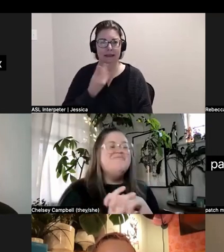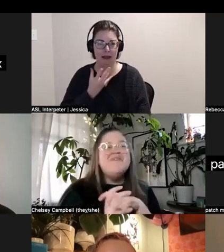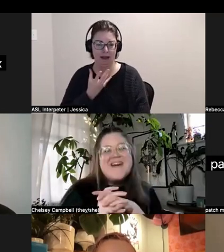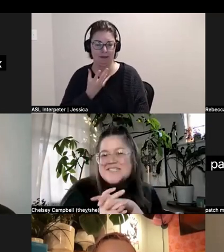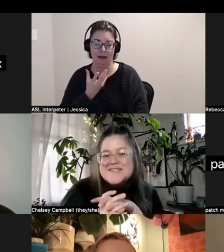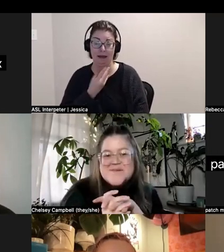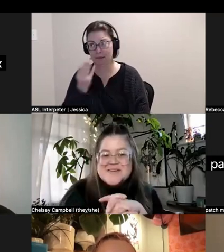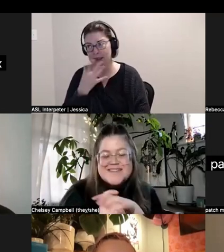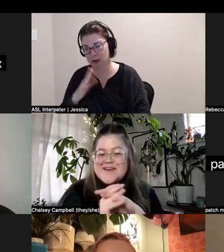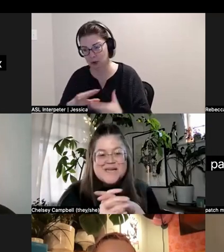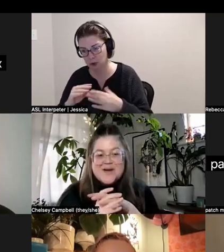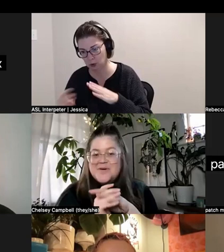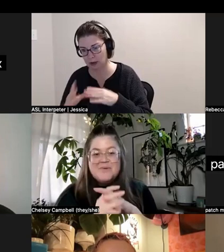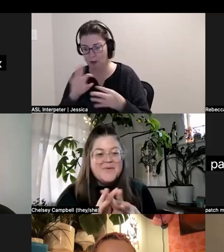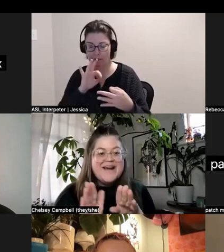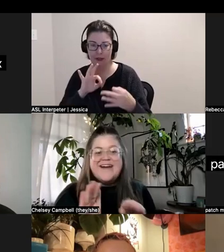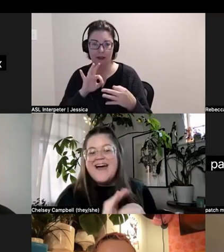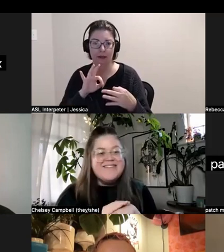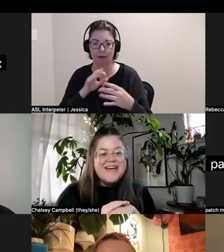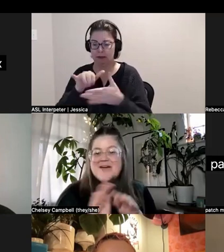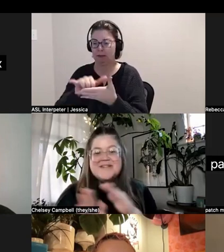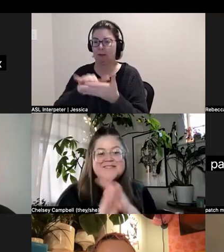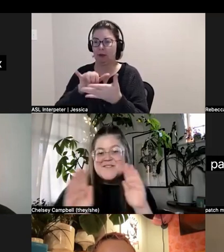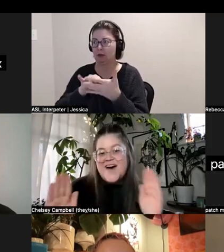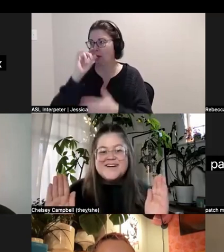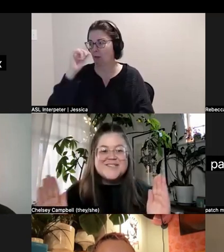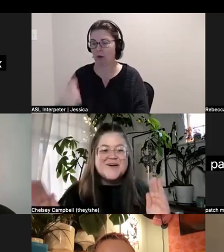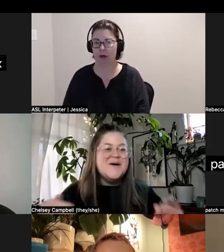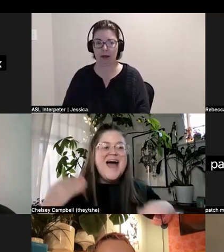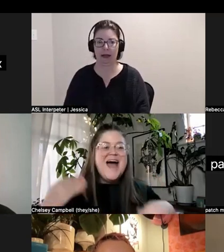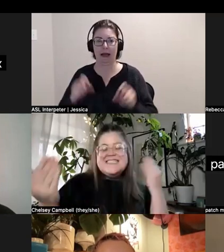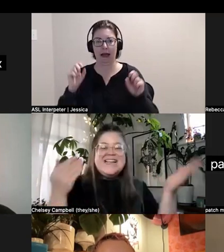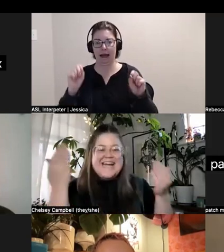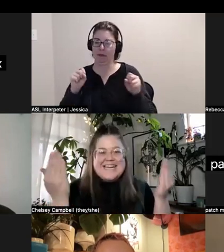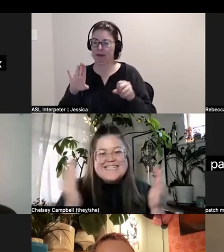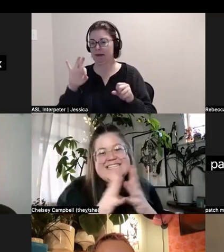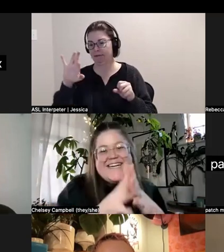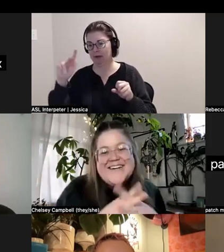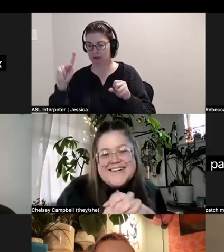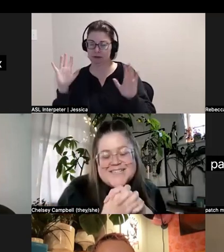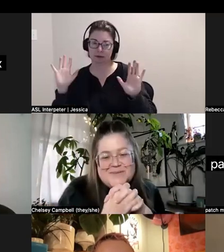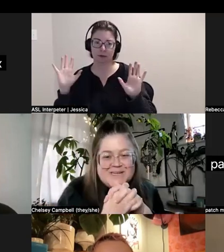that perfectionism is unobtainable, boring, and like, ableist as fuck. So, delighted to hear it expressed